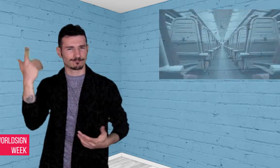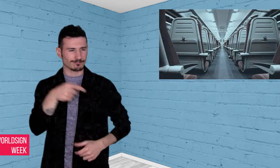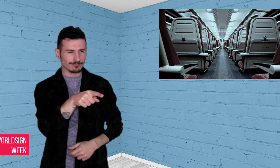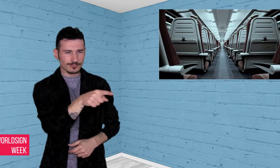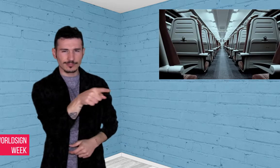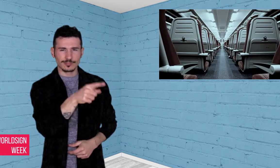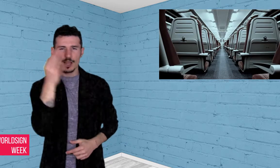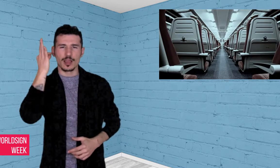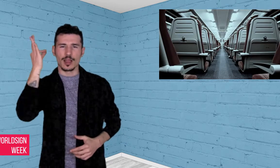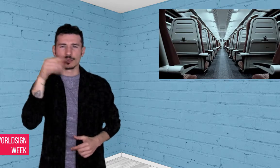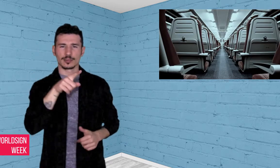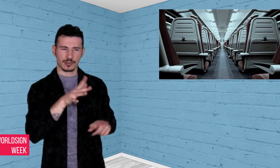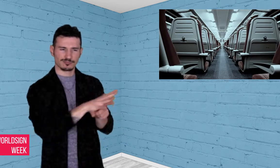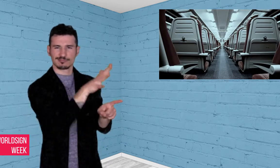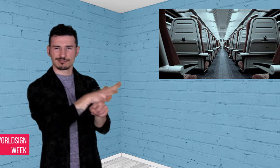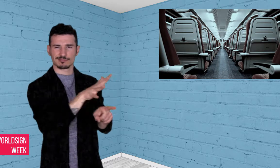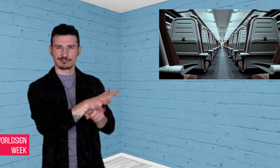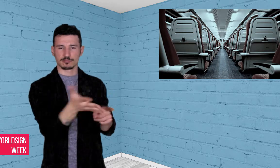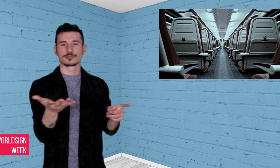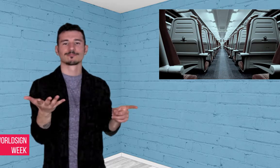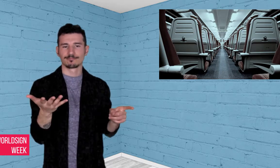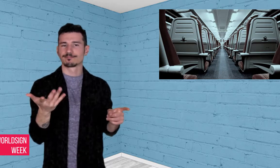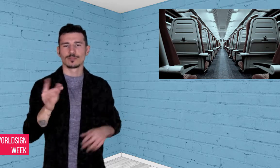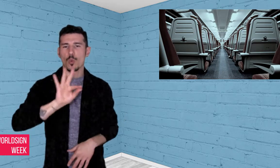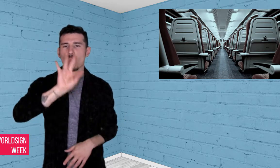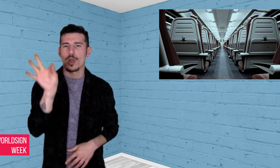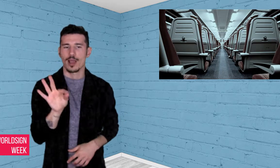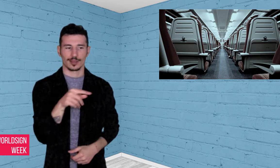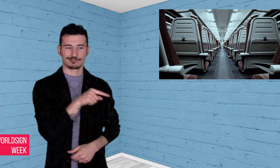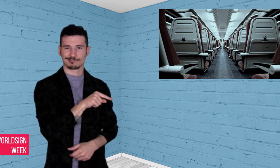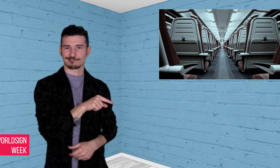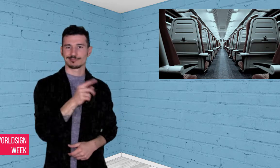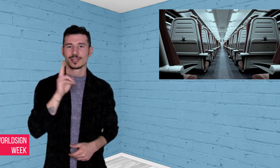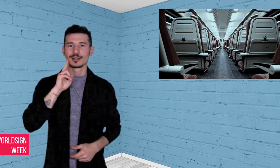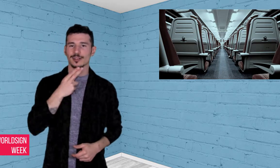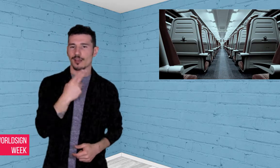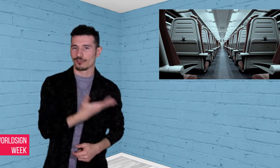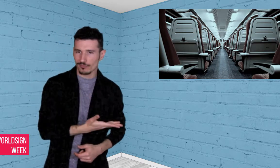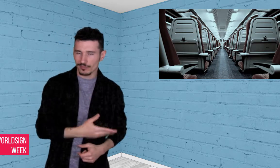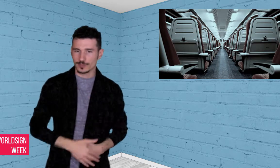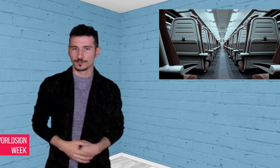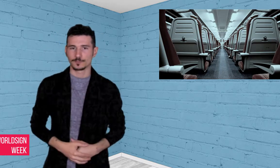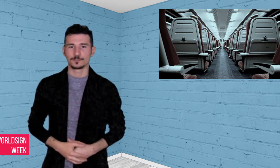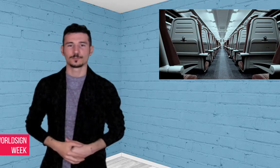her three times in the shoulder and on the head. Police are calling it assault, and are looking for the two